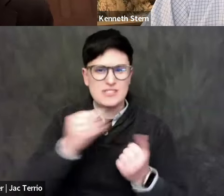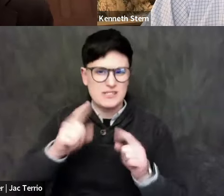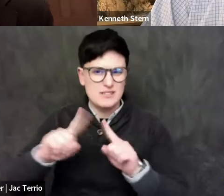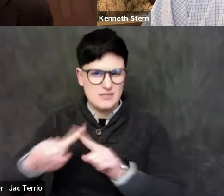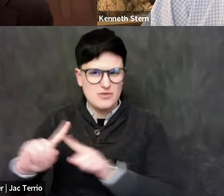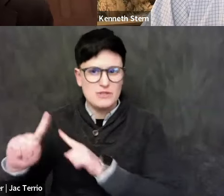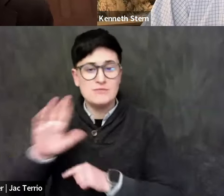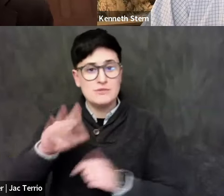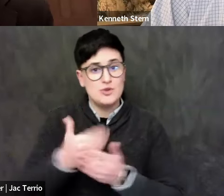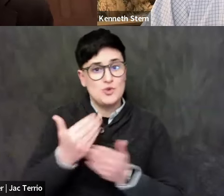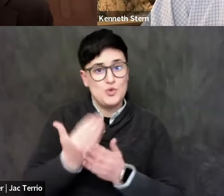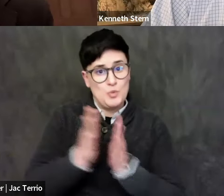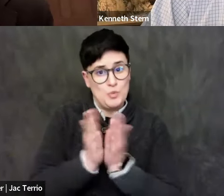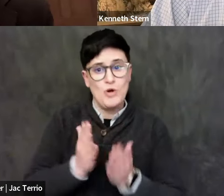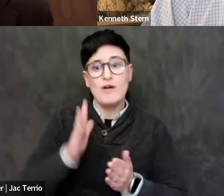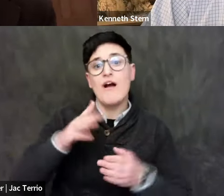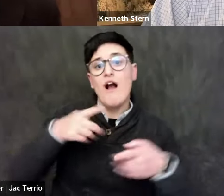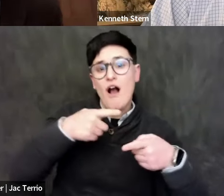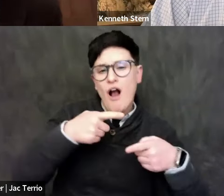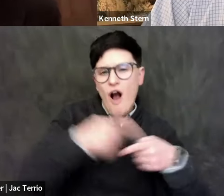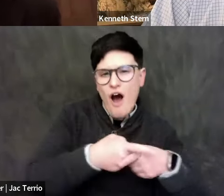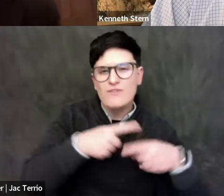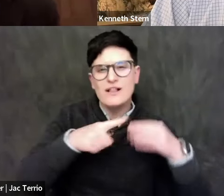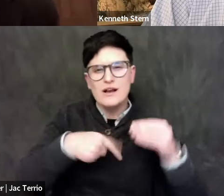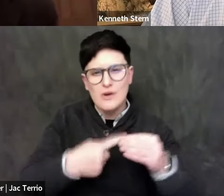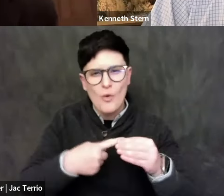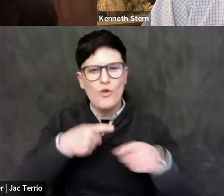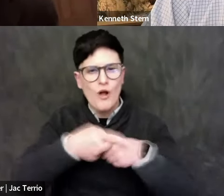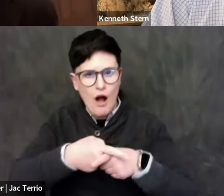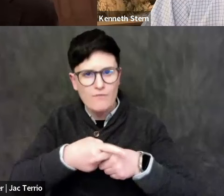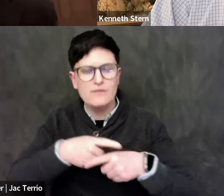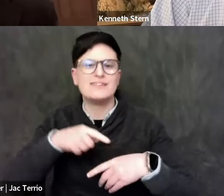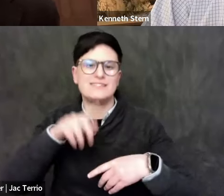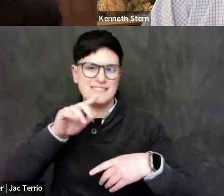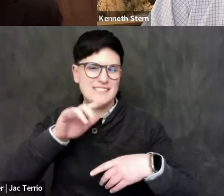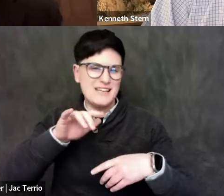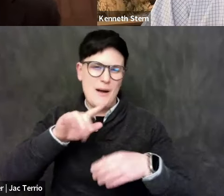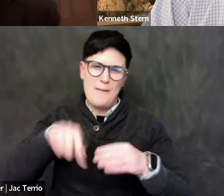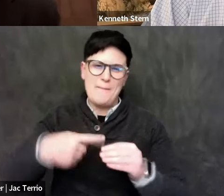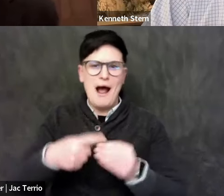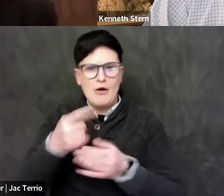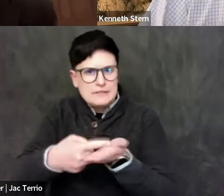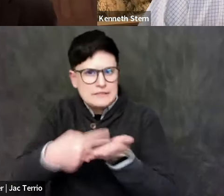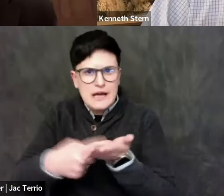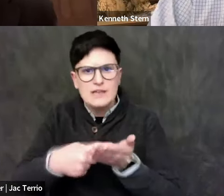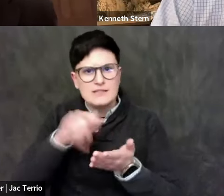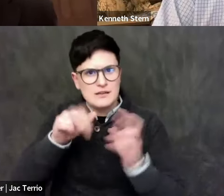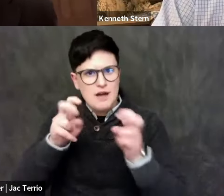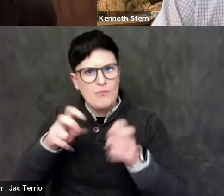the Israel/Palestine Campus Debate" was published in 2020. I'm very grateful to Ken for agreeing to join us